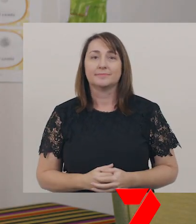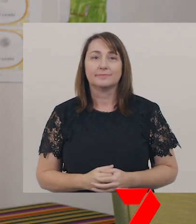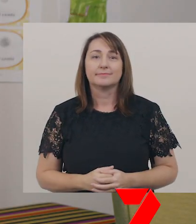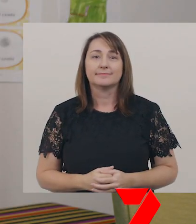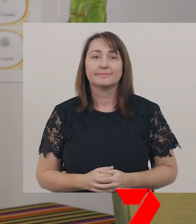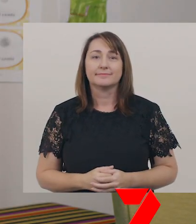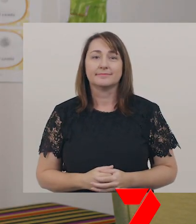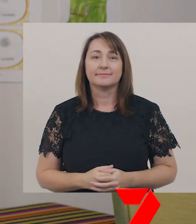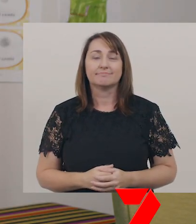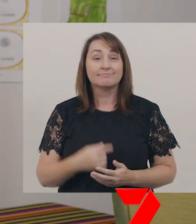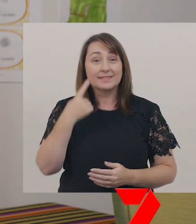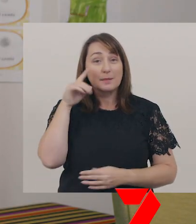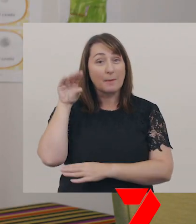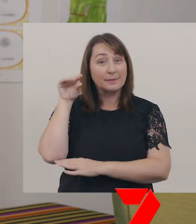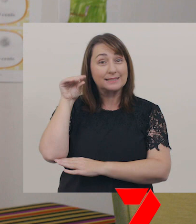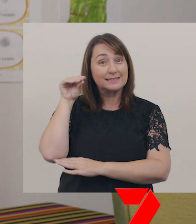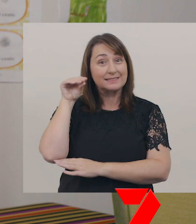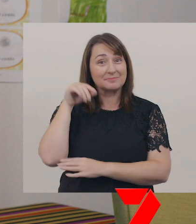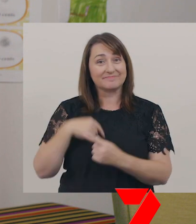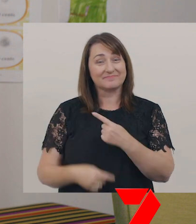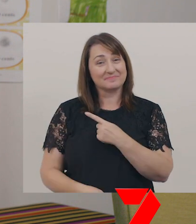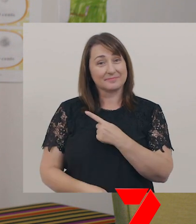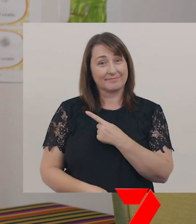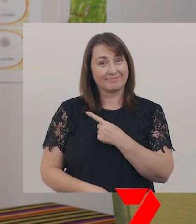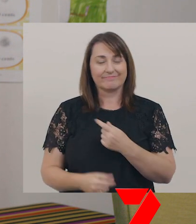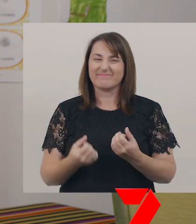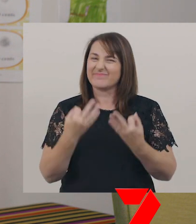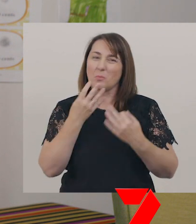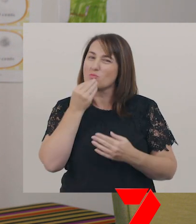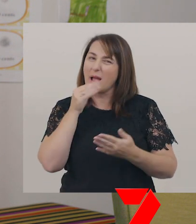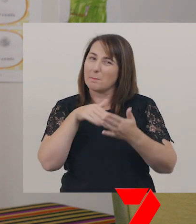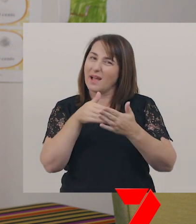Here’s the puppet I made. I didn’t have brown paint, so I had to make do.